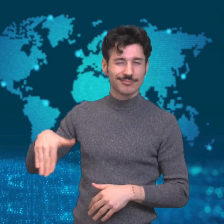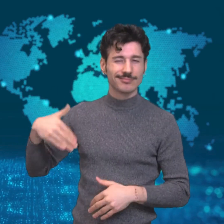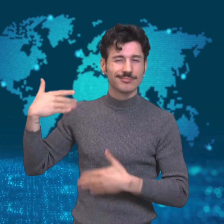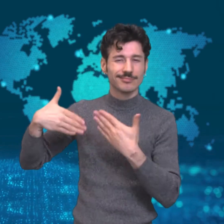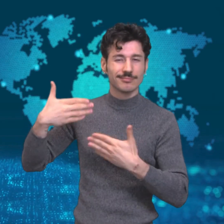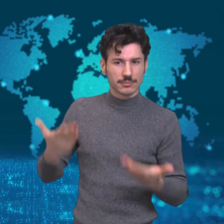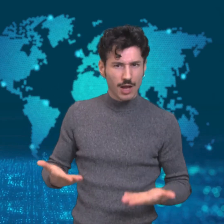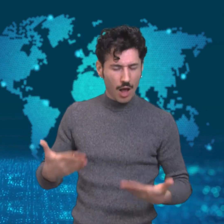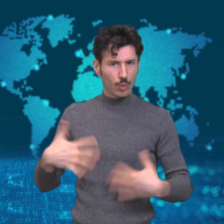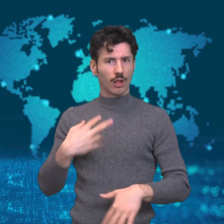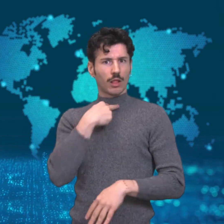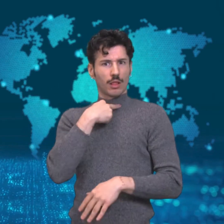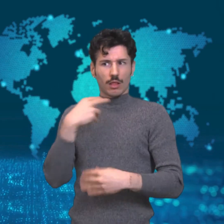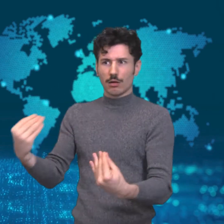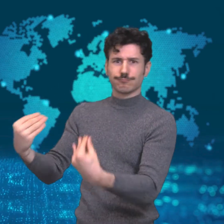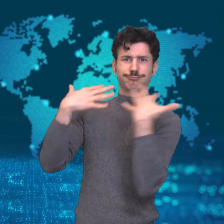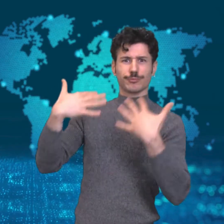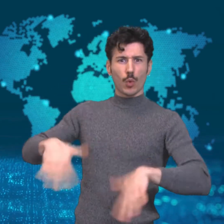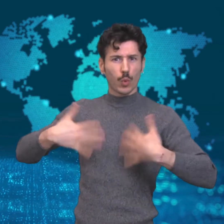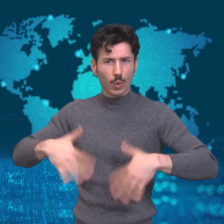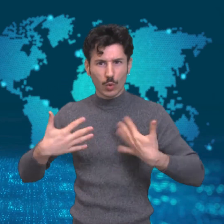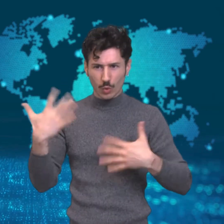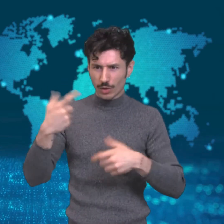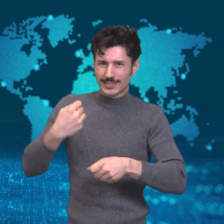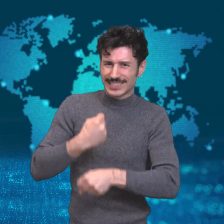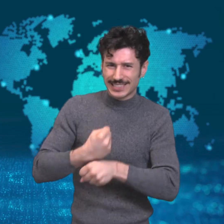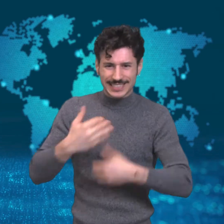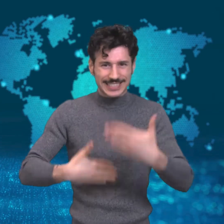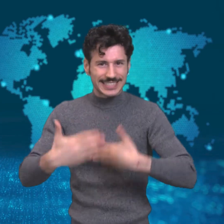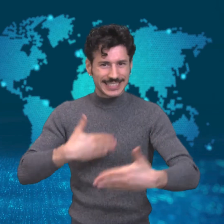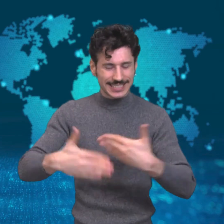reports, saying no one expected how quickly the